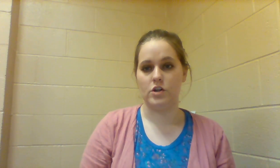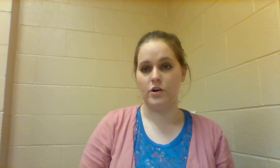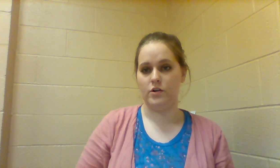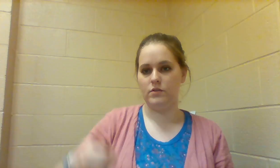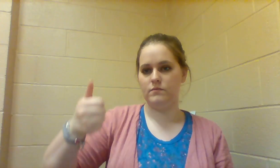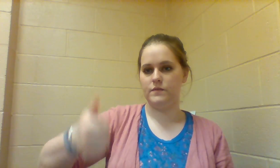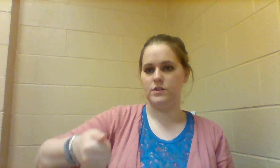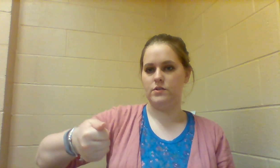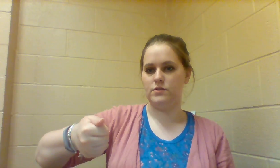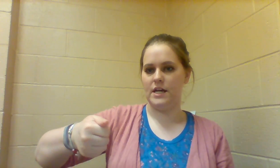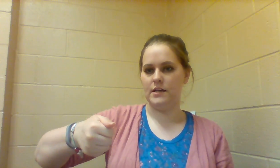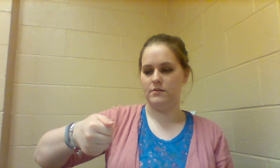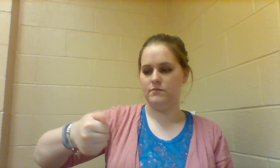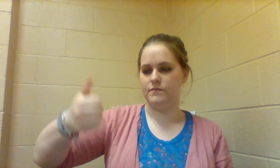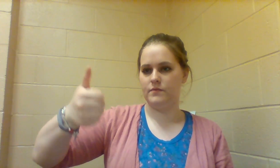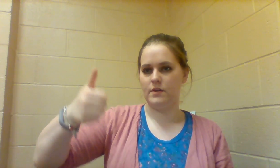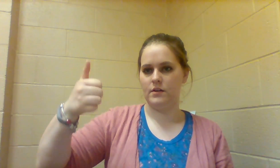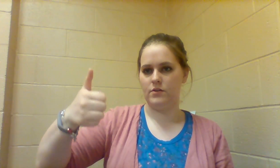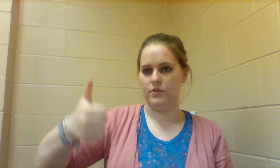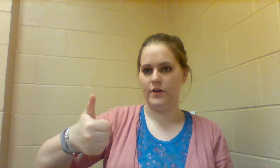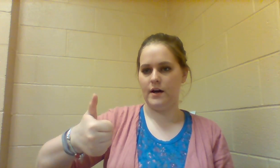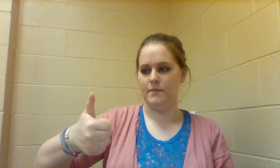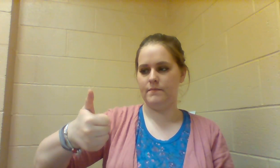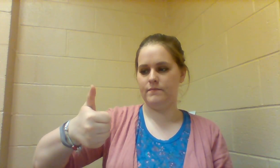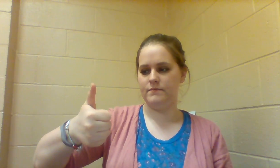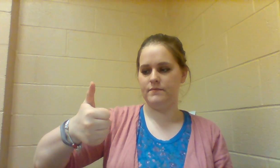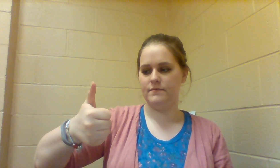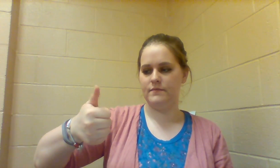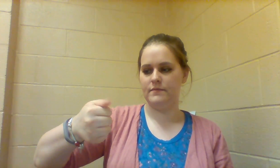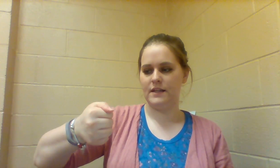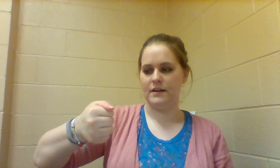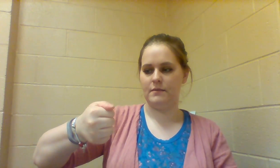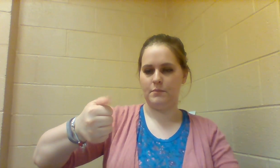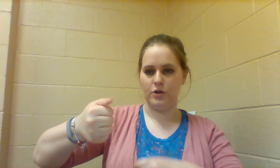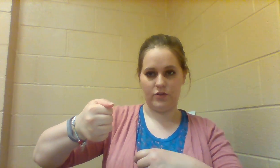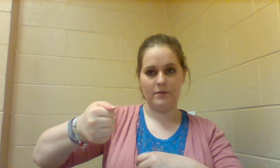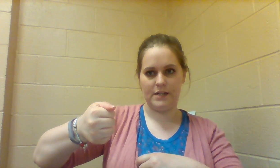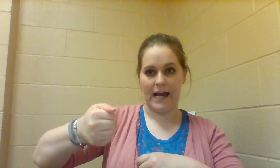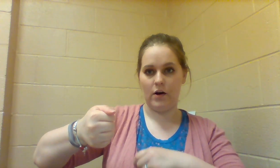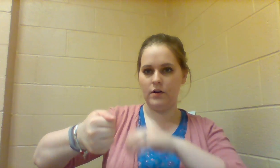TURTLE so you take your thumb put your thumb down